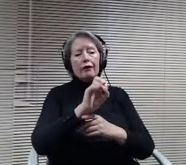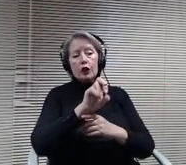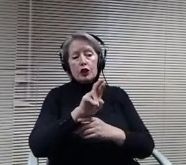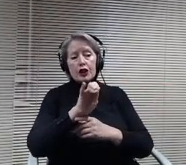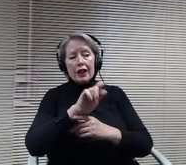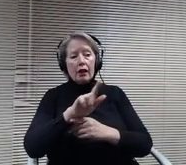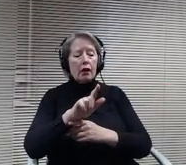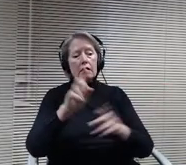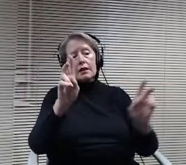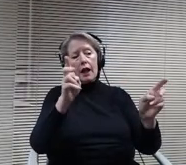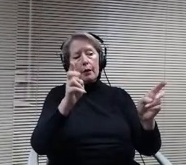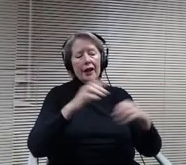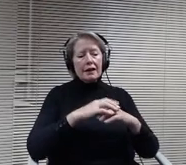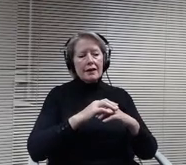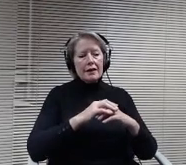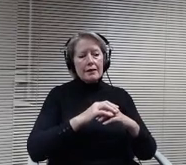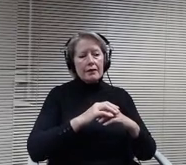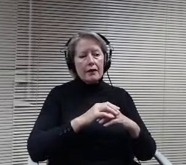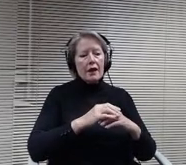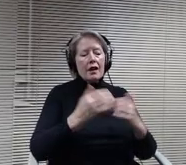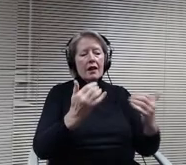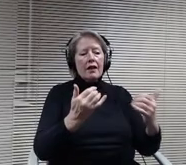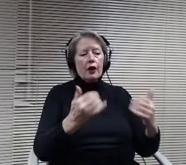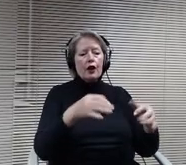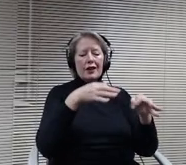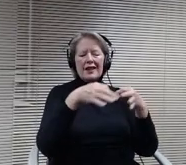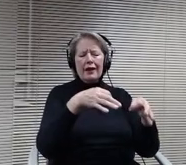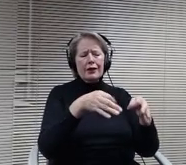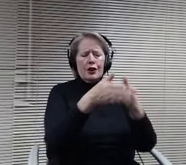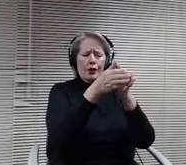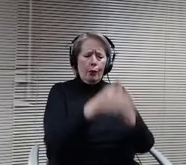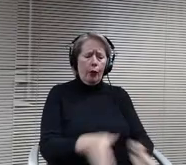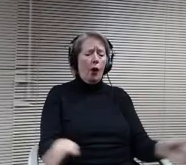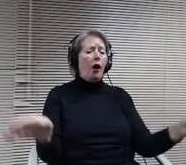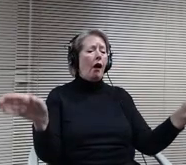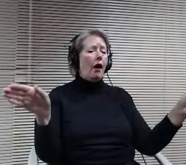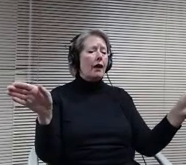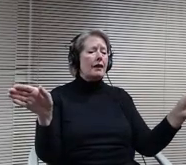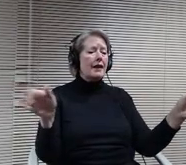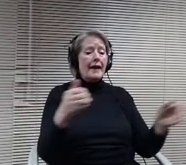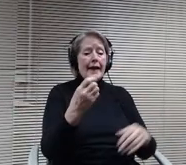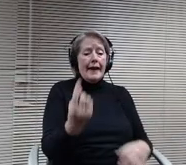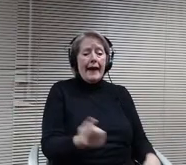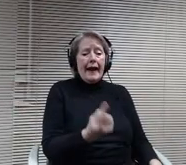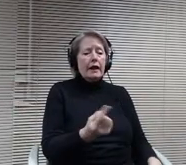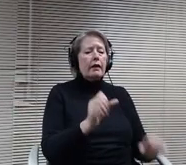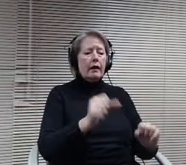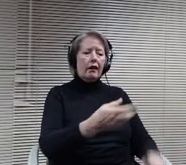broad in that it allows for anything to be deemed objective, viable by community members.